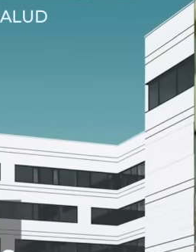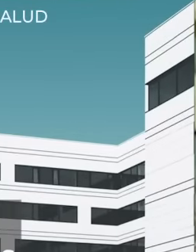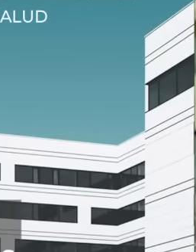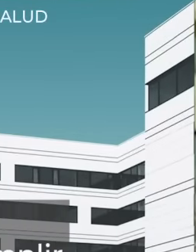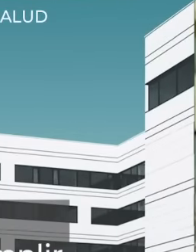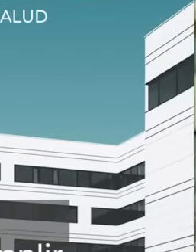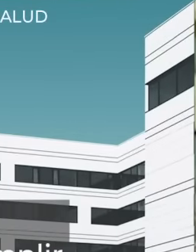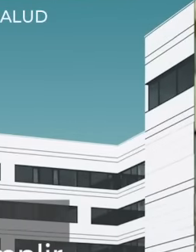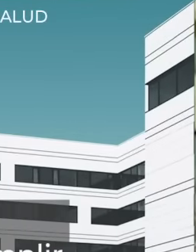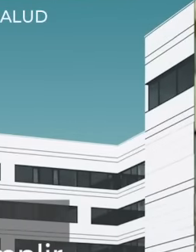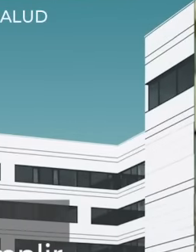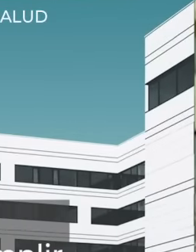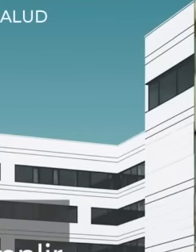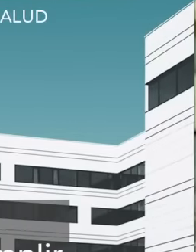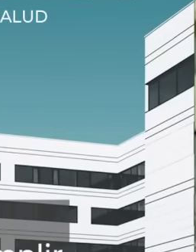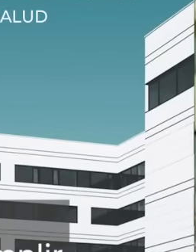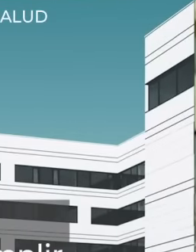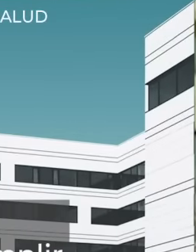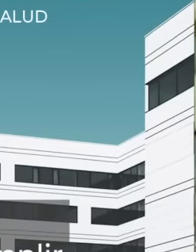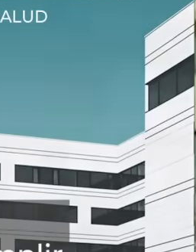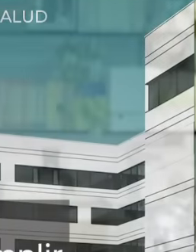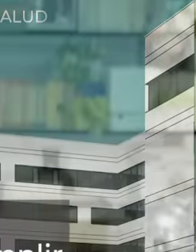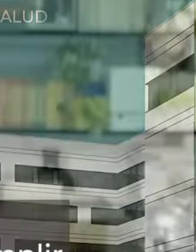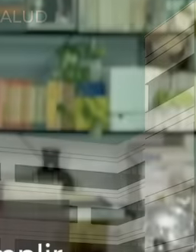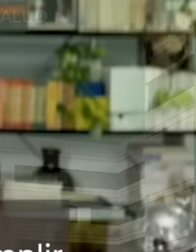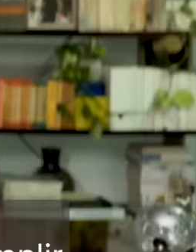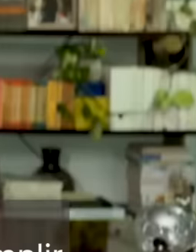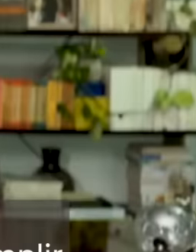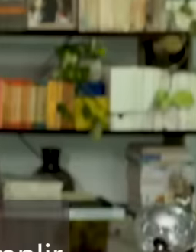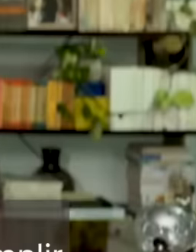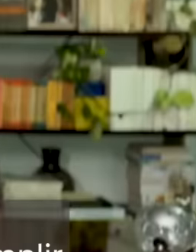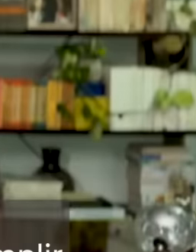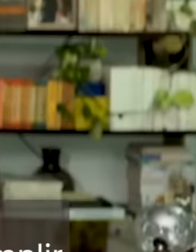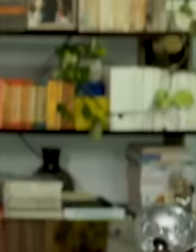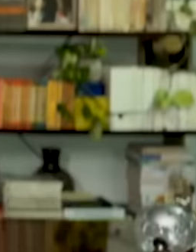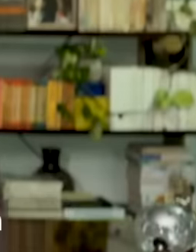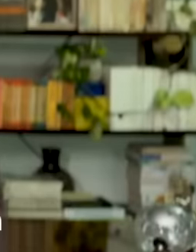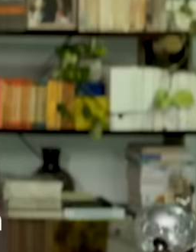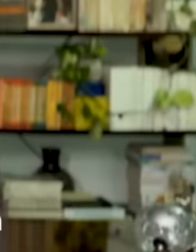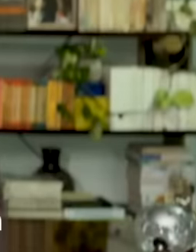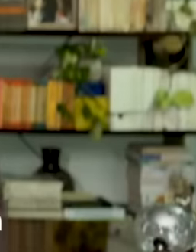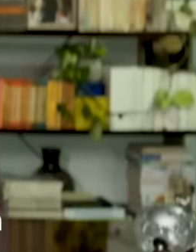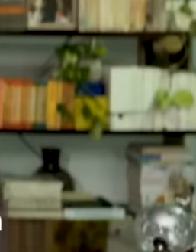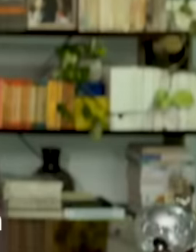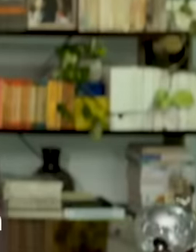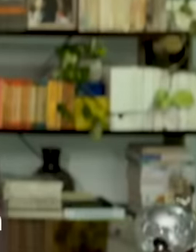companies that manufacture, sell and distribute medicines must meet to guarantee